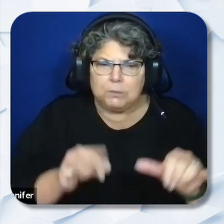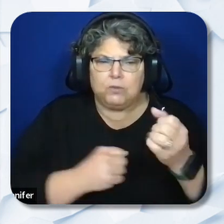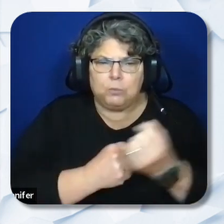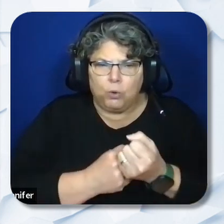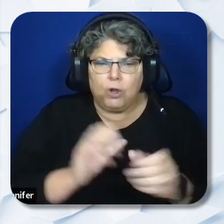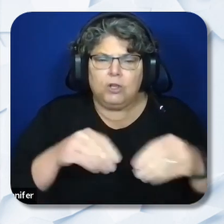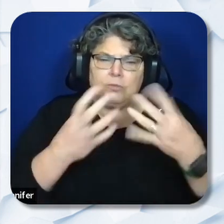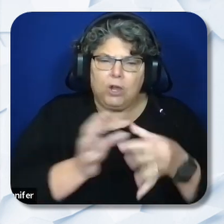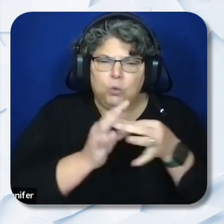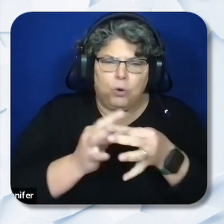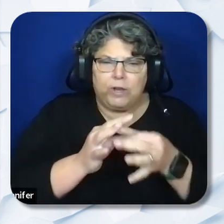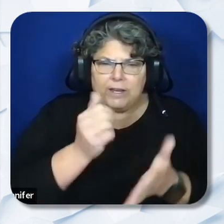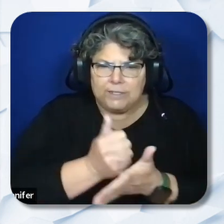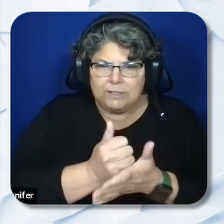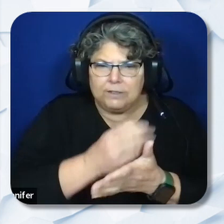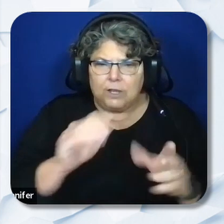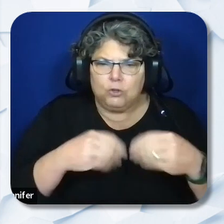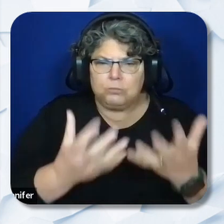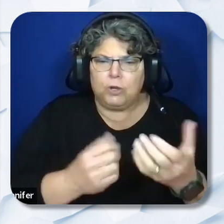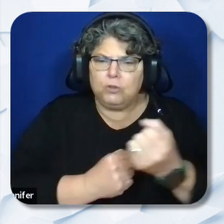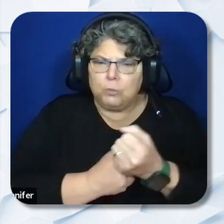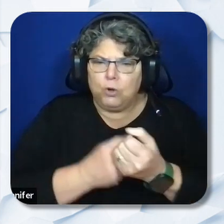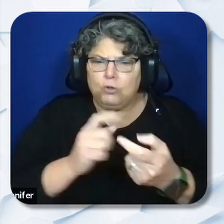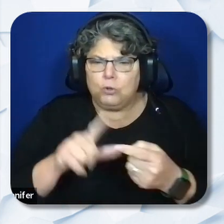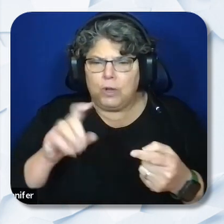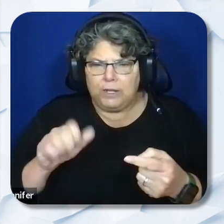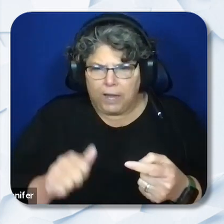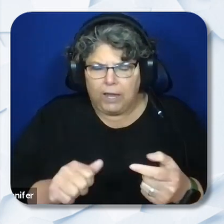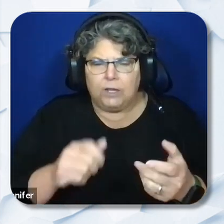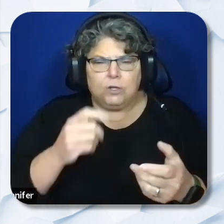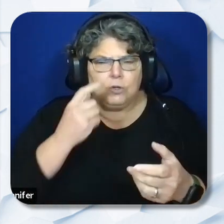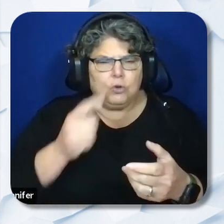to LEAs, to improve performance and close the achievement cap for students with disabilities.